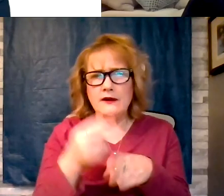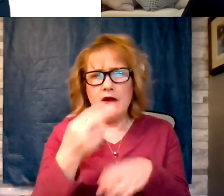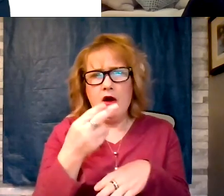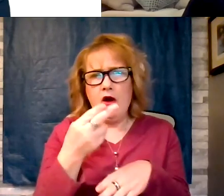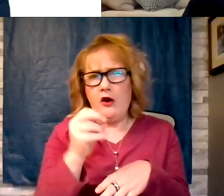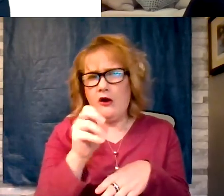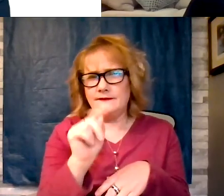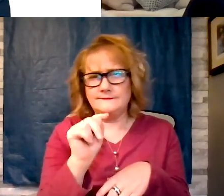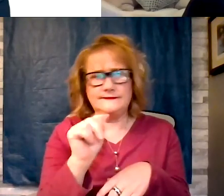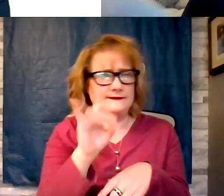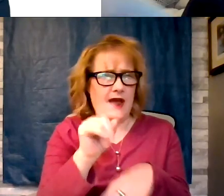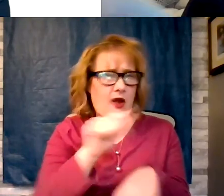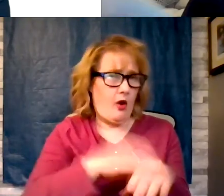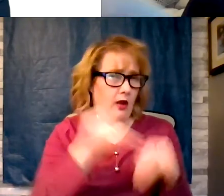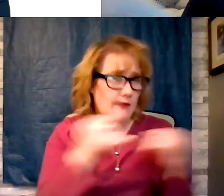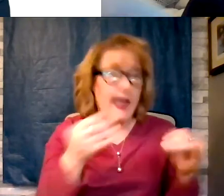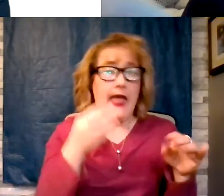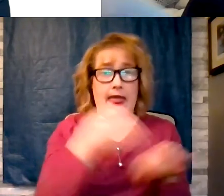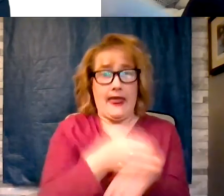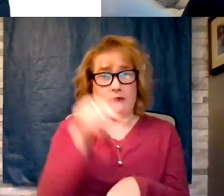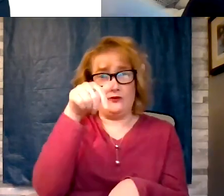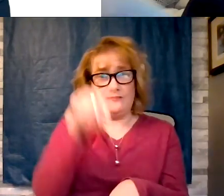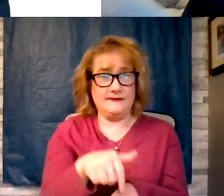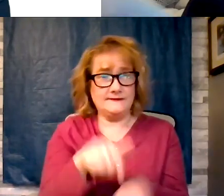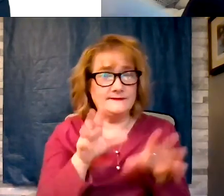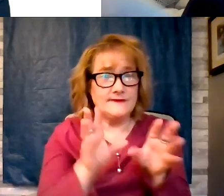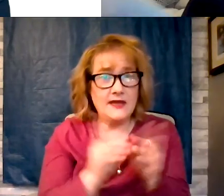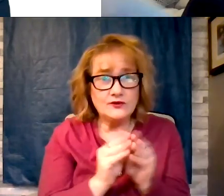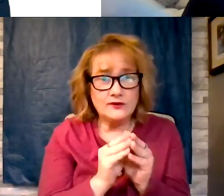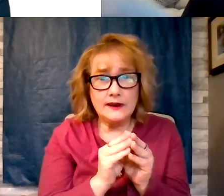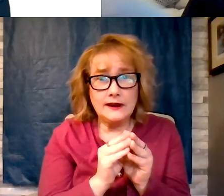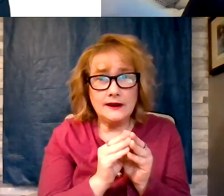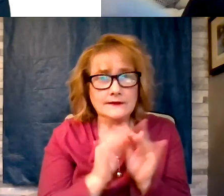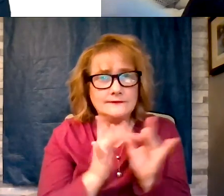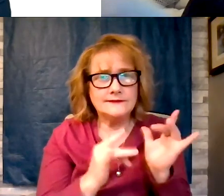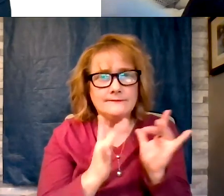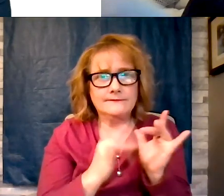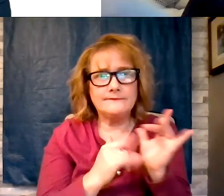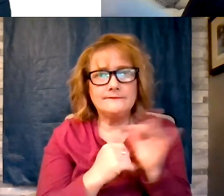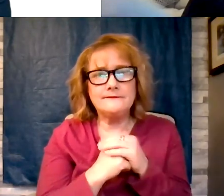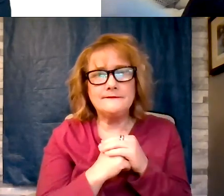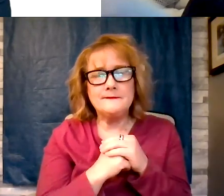session